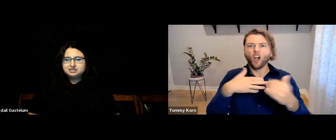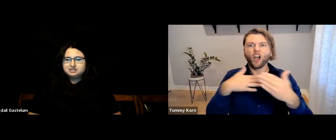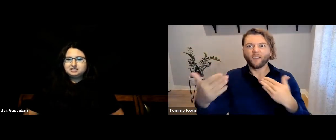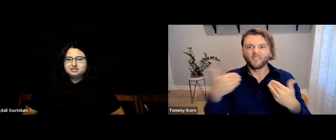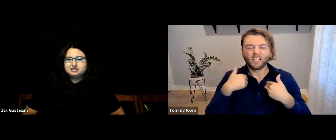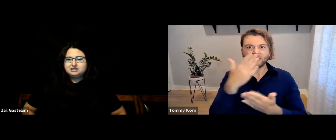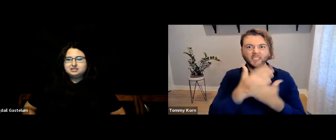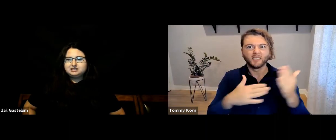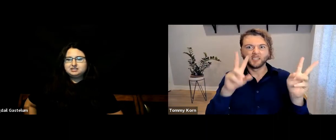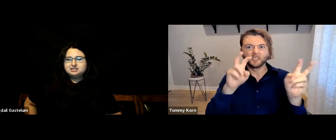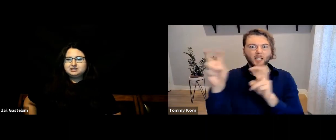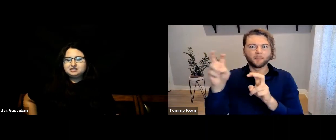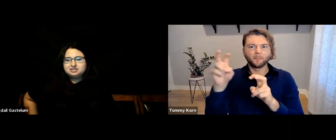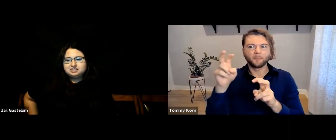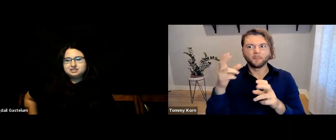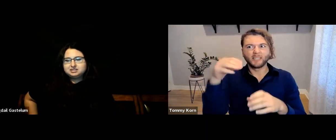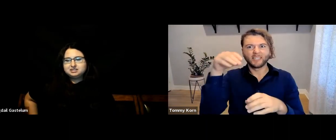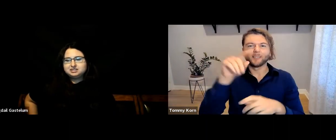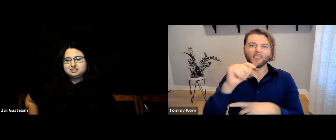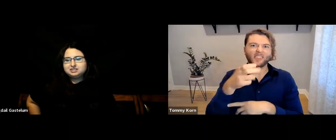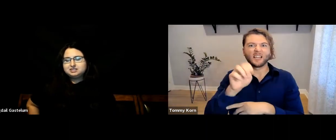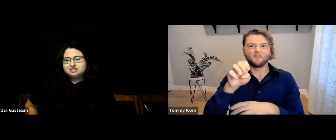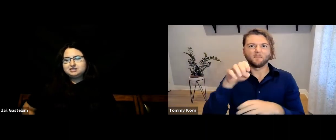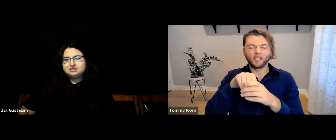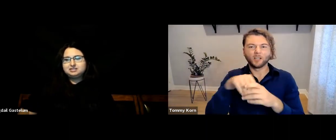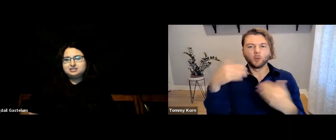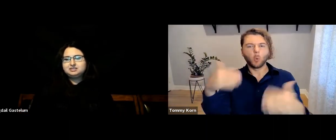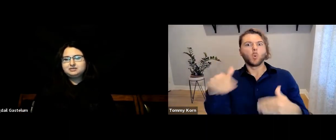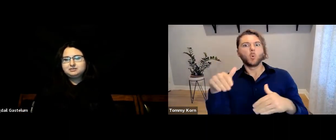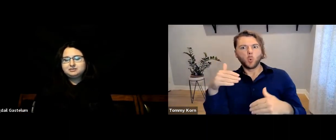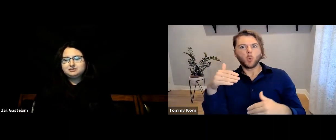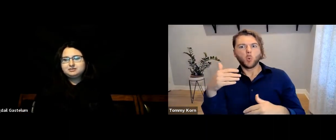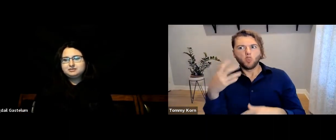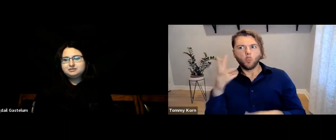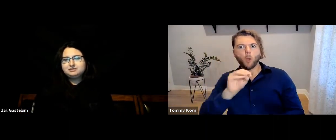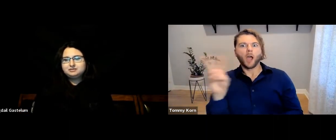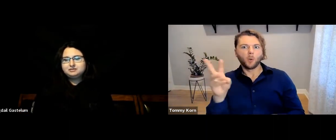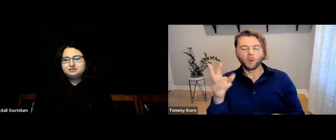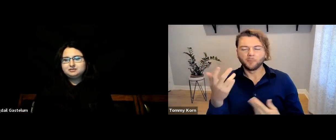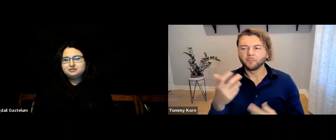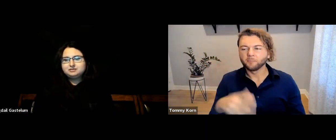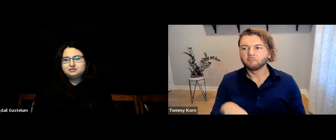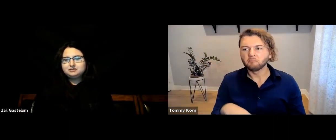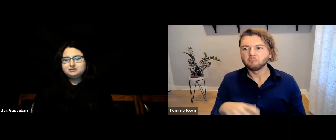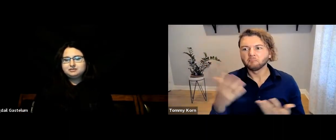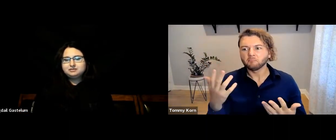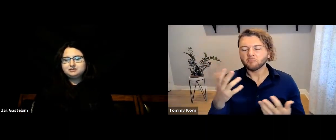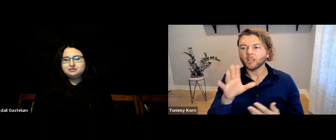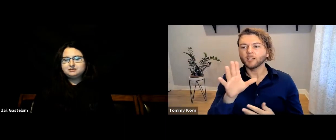It did tackle some surprisingly intense themes,